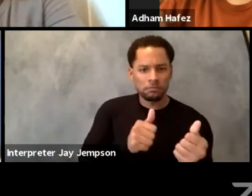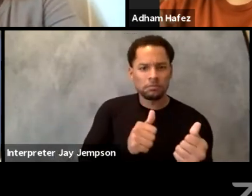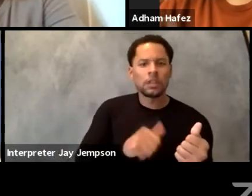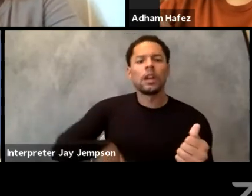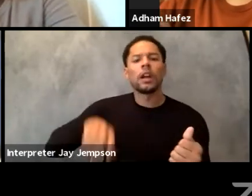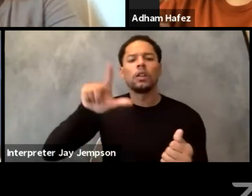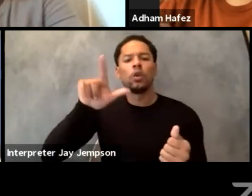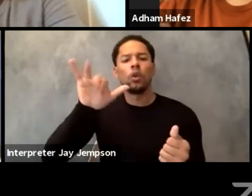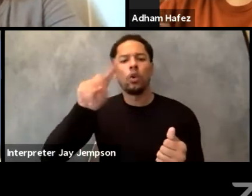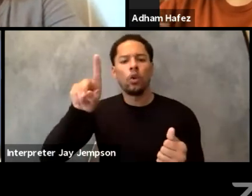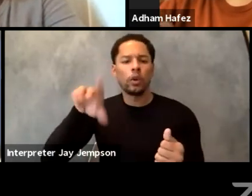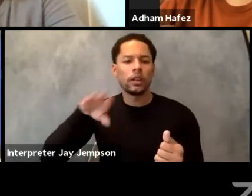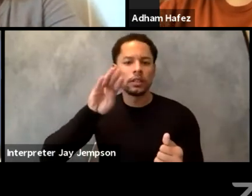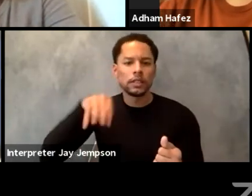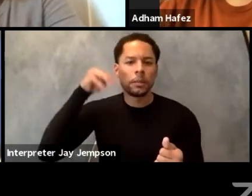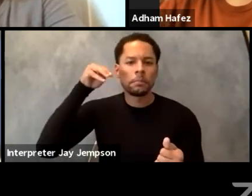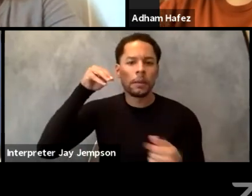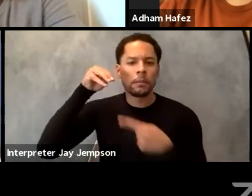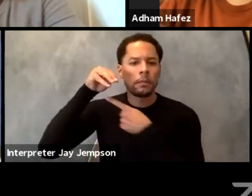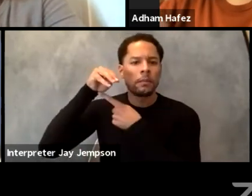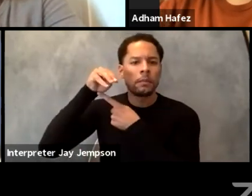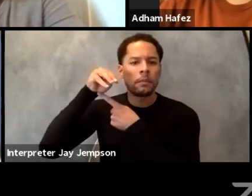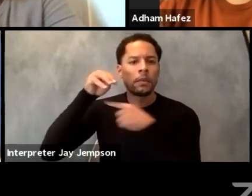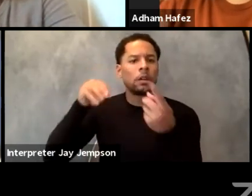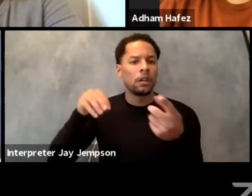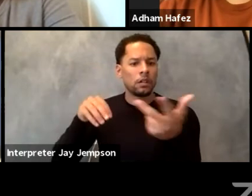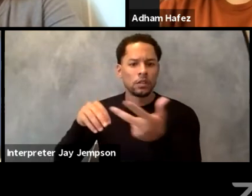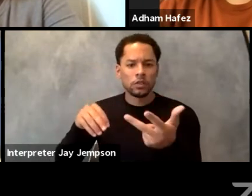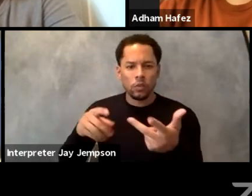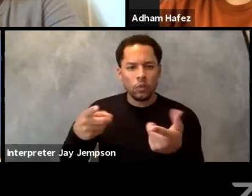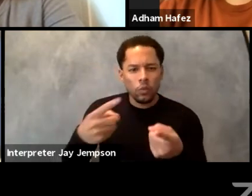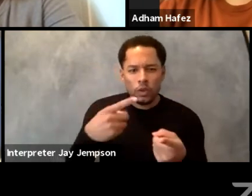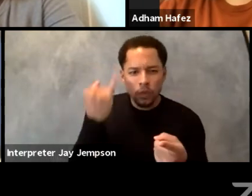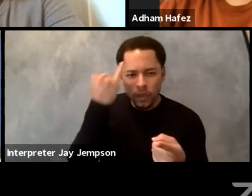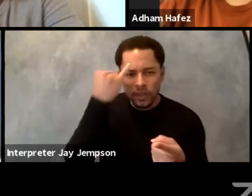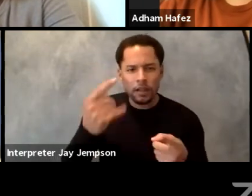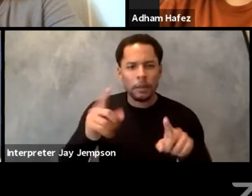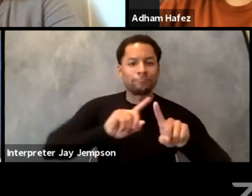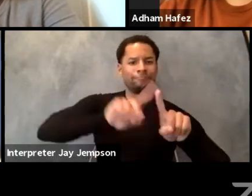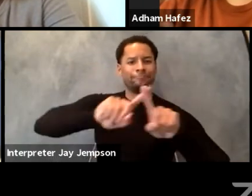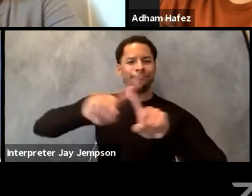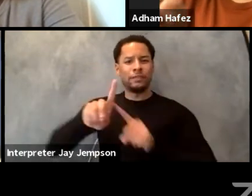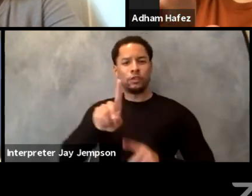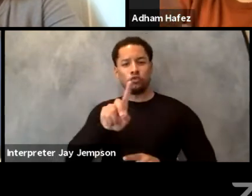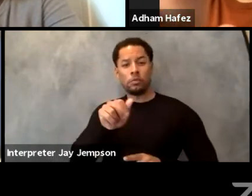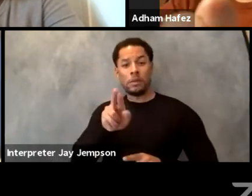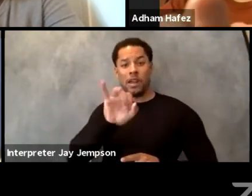What do we think about collaborative dramaturgy? Dramaturge coming together to collaborate from different cultures.